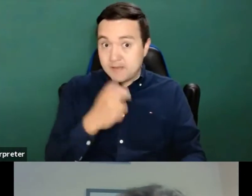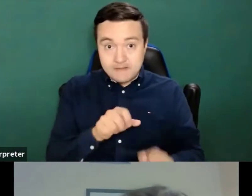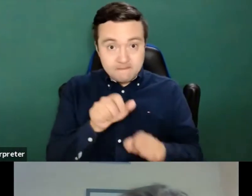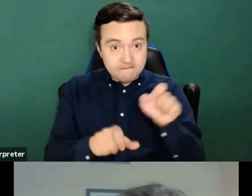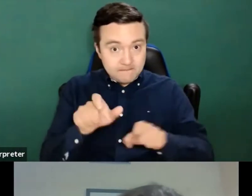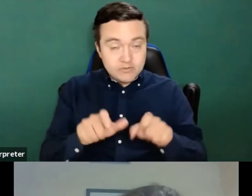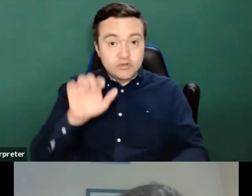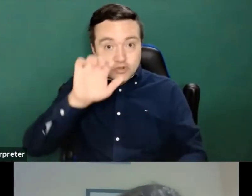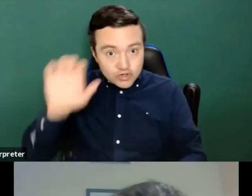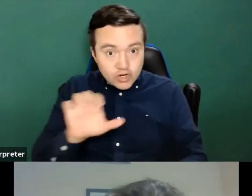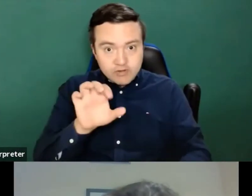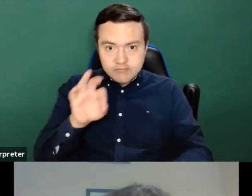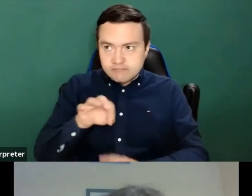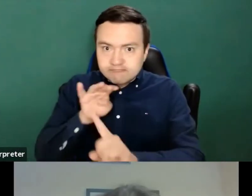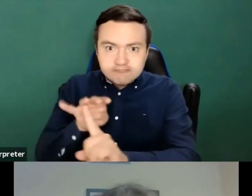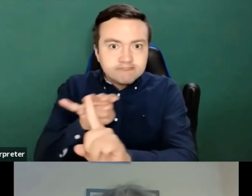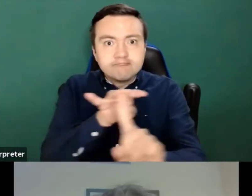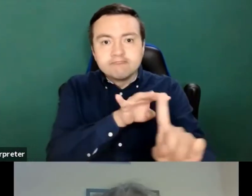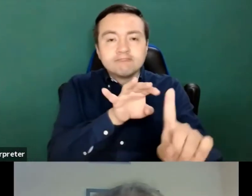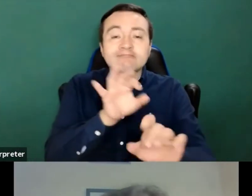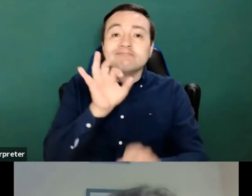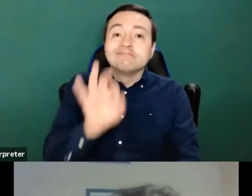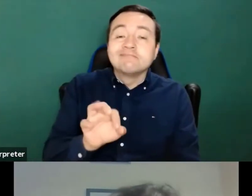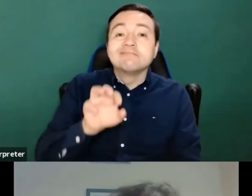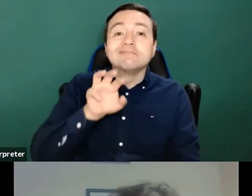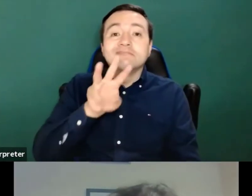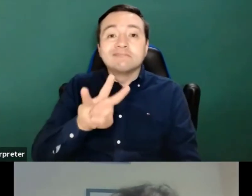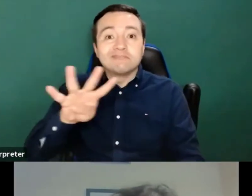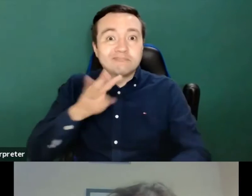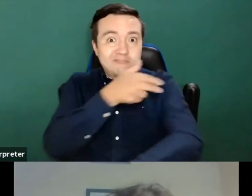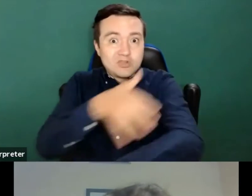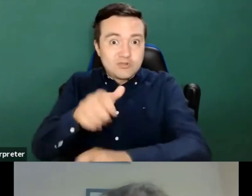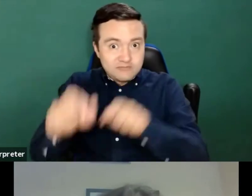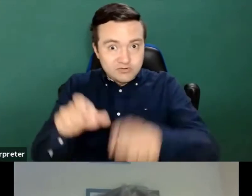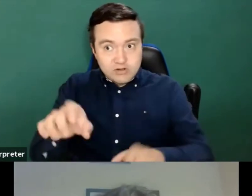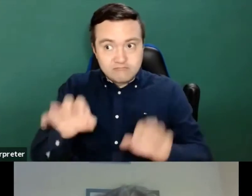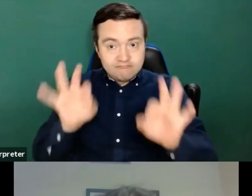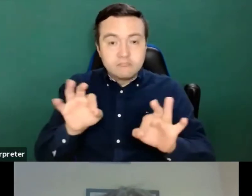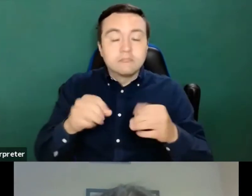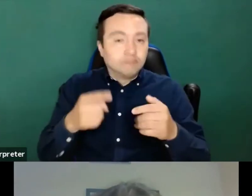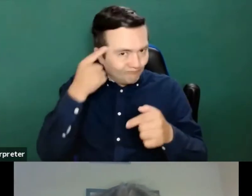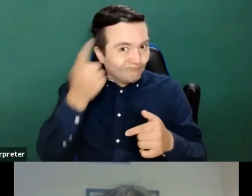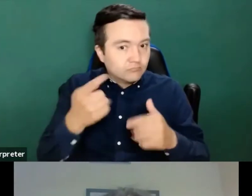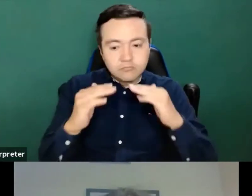30 million citizens, technical solutions are part of the equation not to leave us behind with technical solutions.